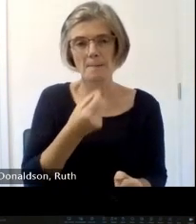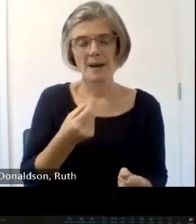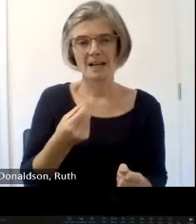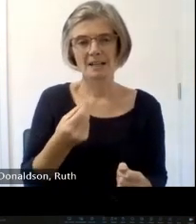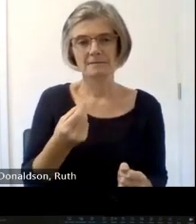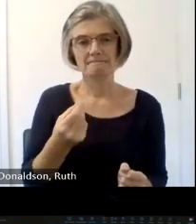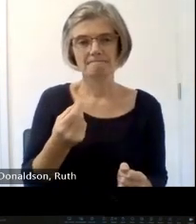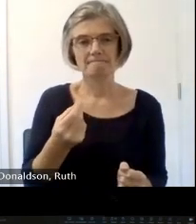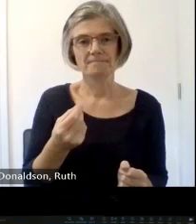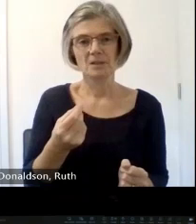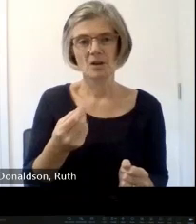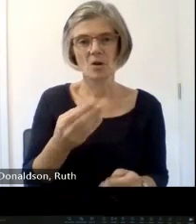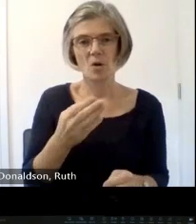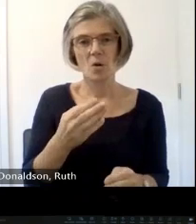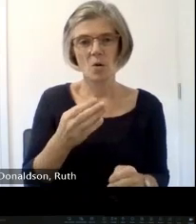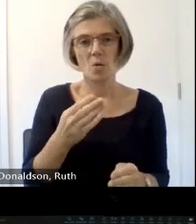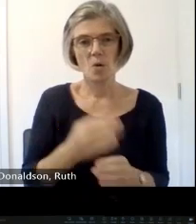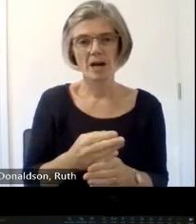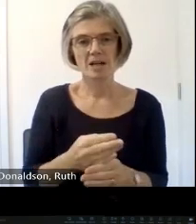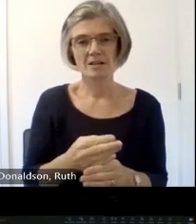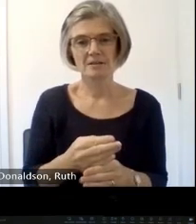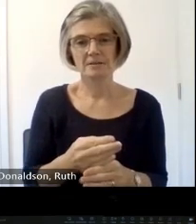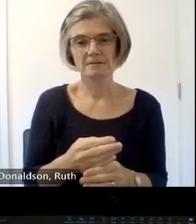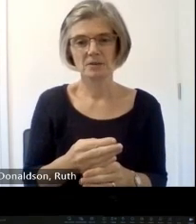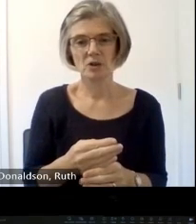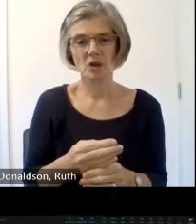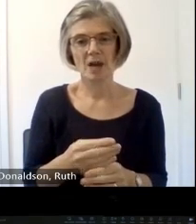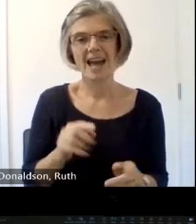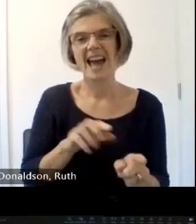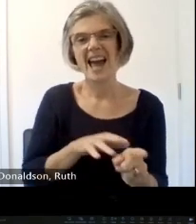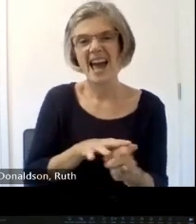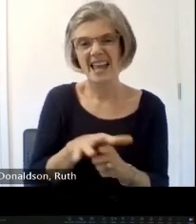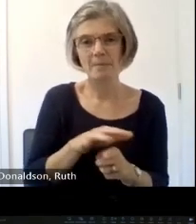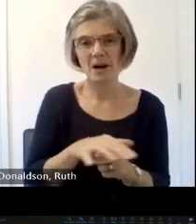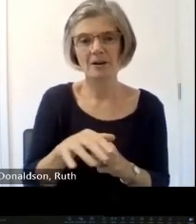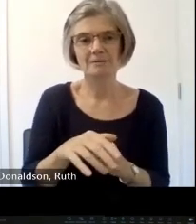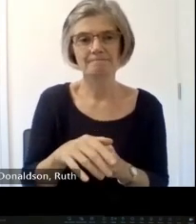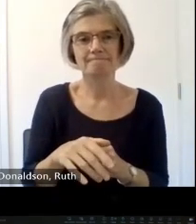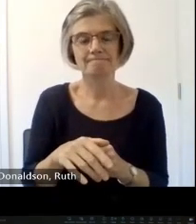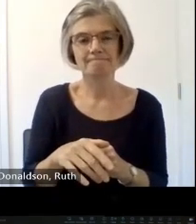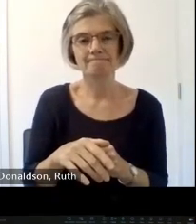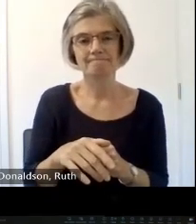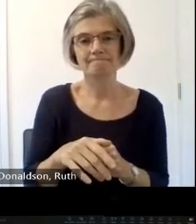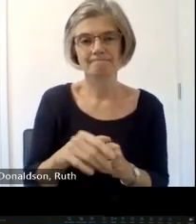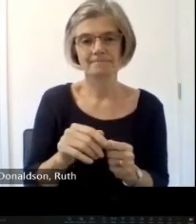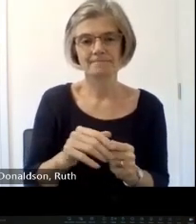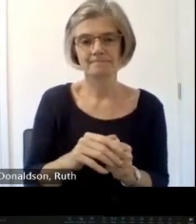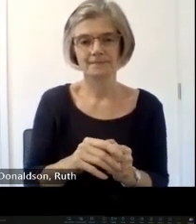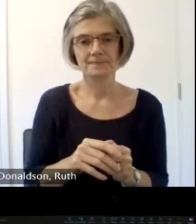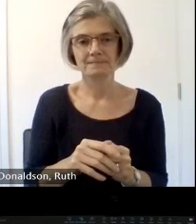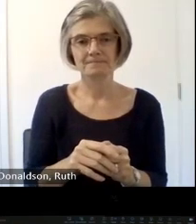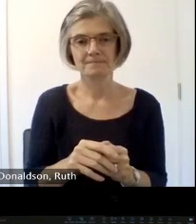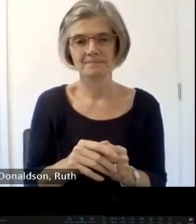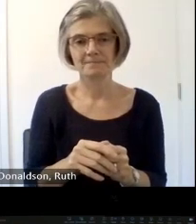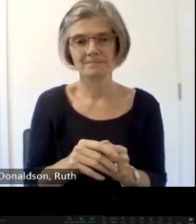days are pretty much over of the packed churches on a Sunday and other times filled to the rafter